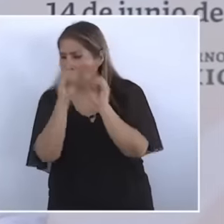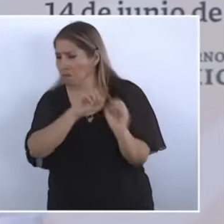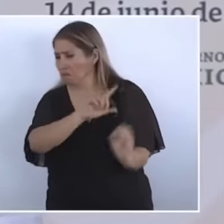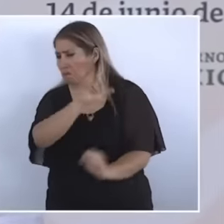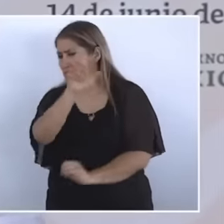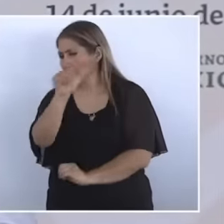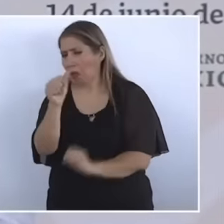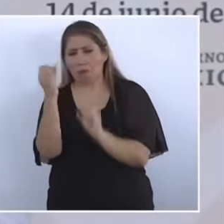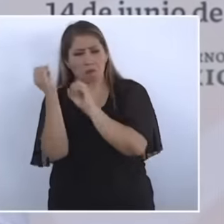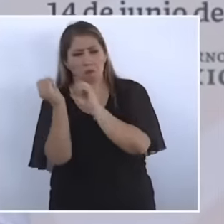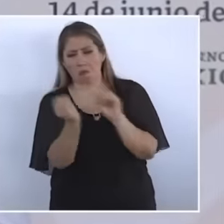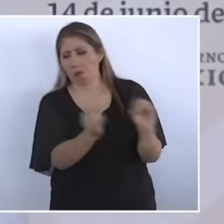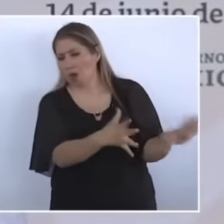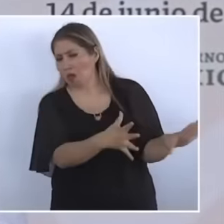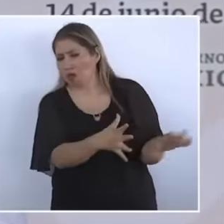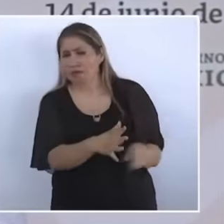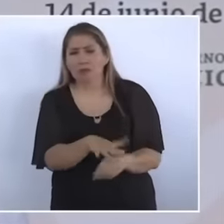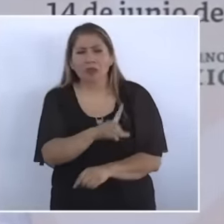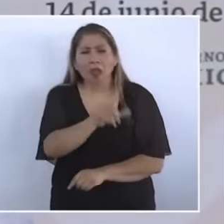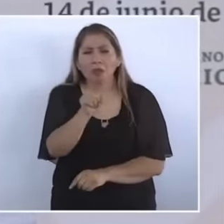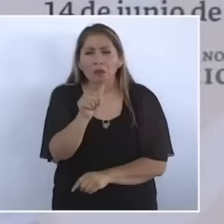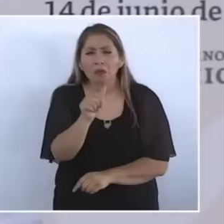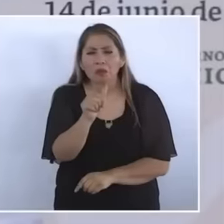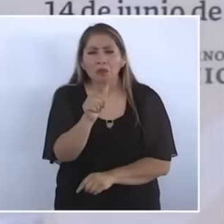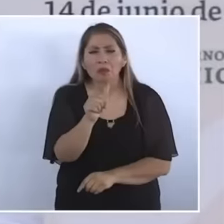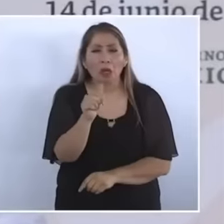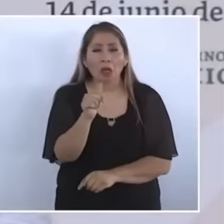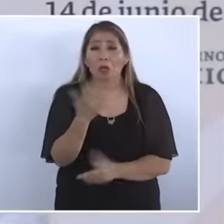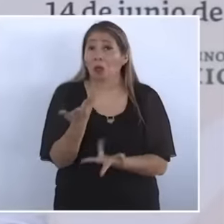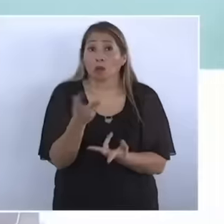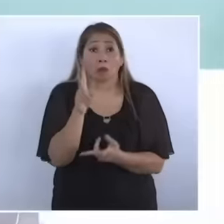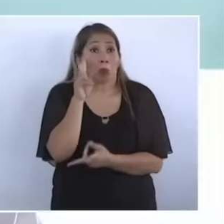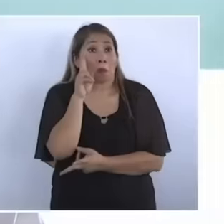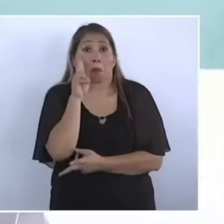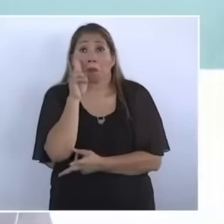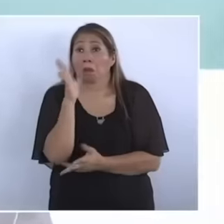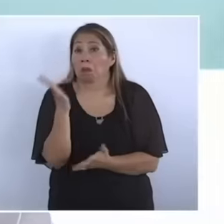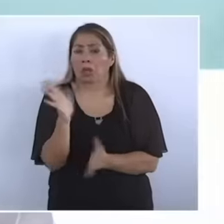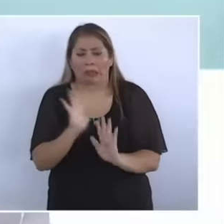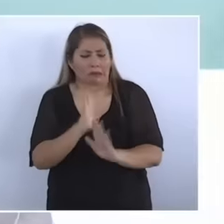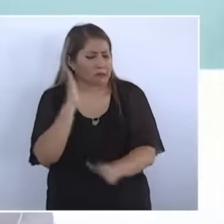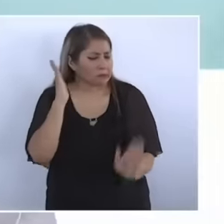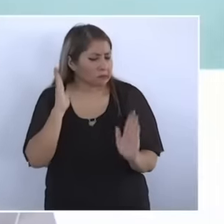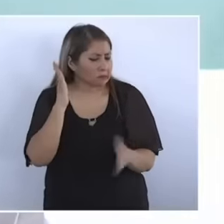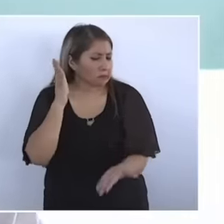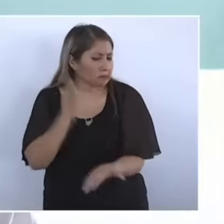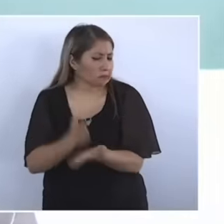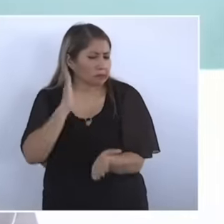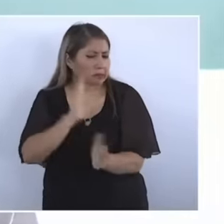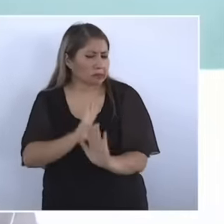the people. They were never seen again. That was it. It's over now in Mexico, send the